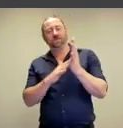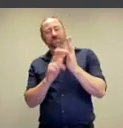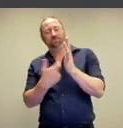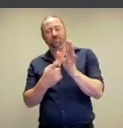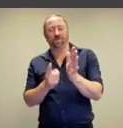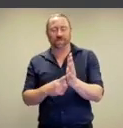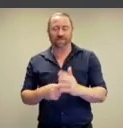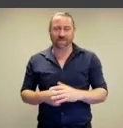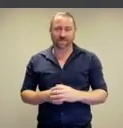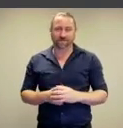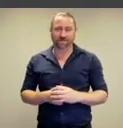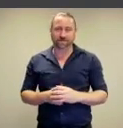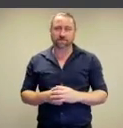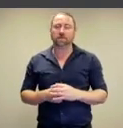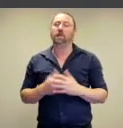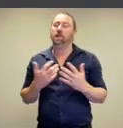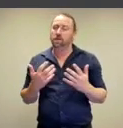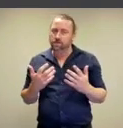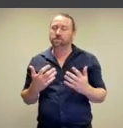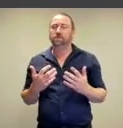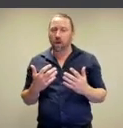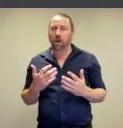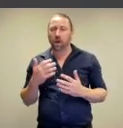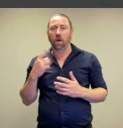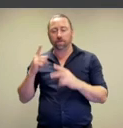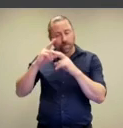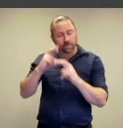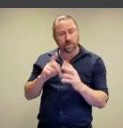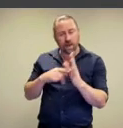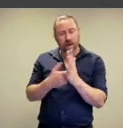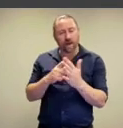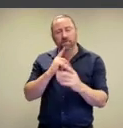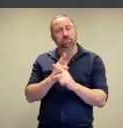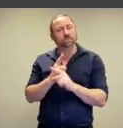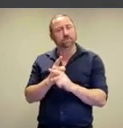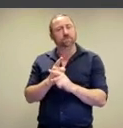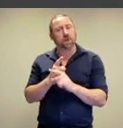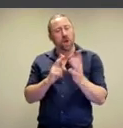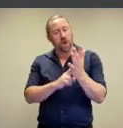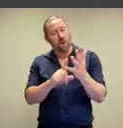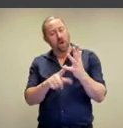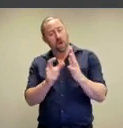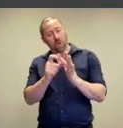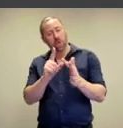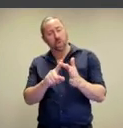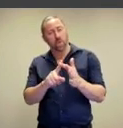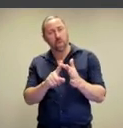and false morals.' So Clark is making an argument here that the nude